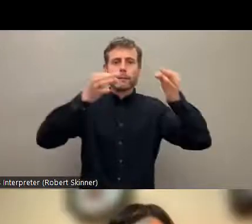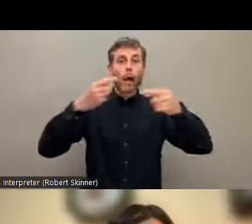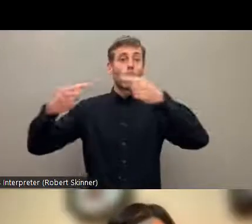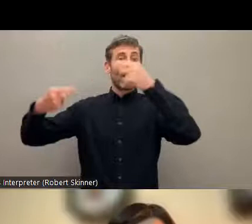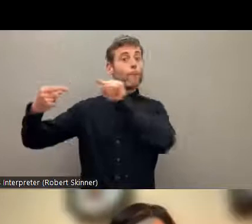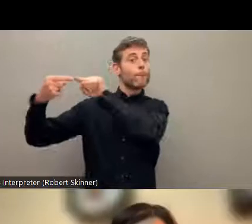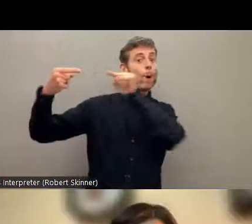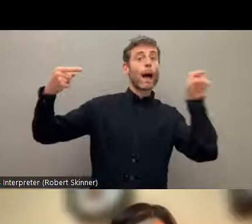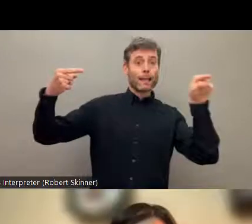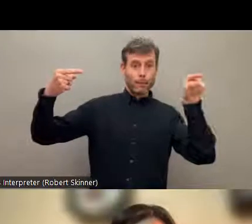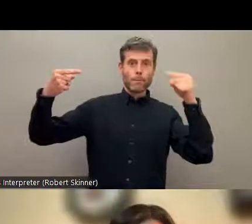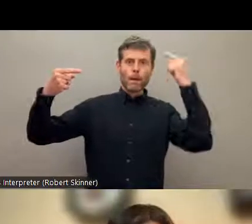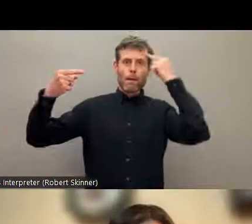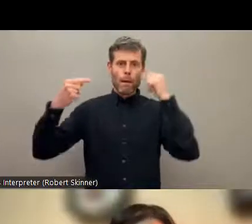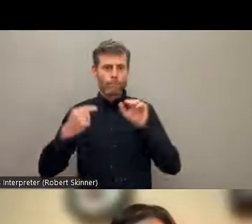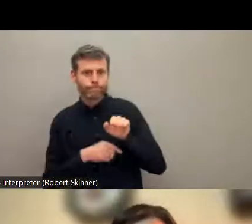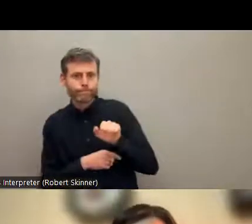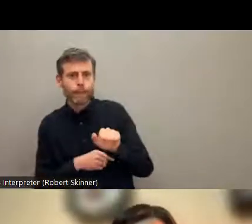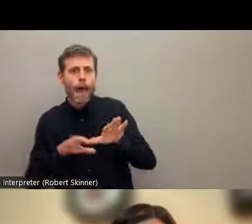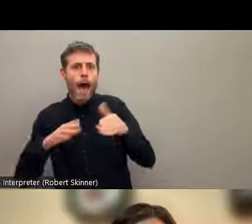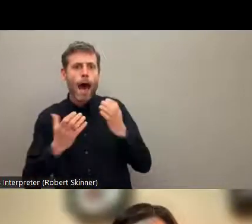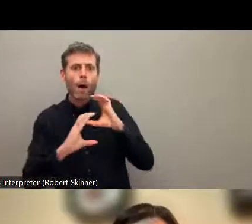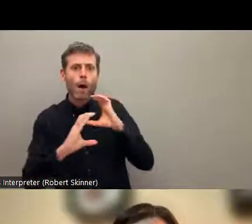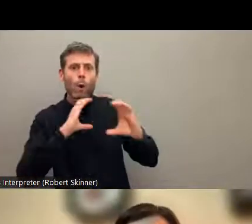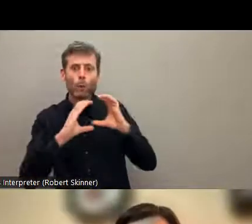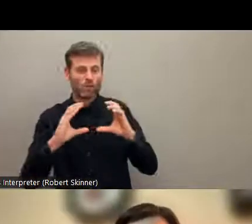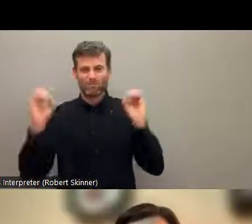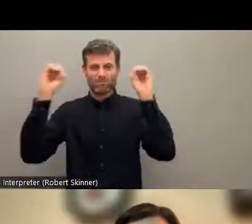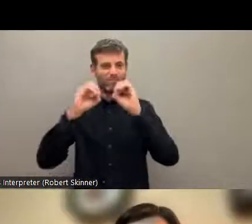when it comes to indigenous and women with -- indigenous women